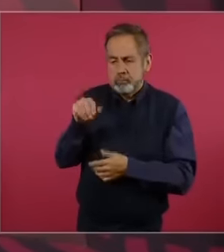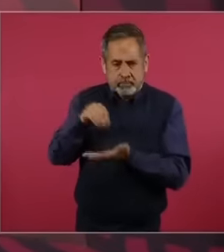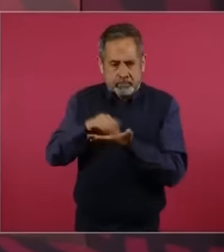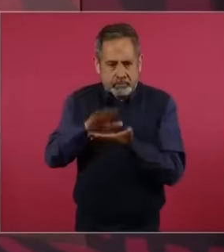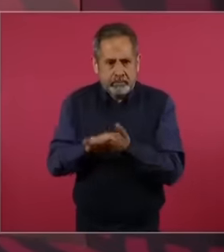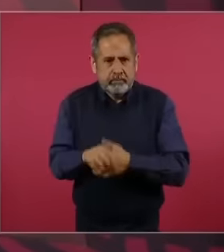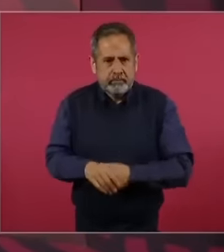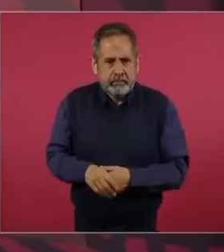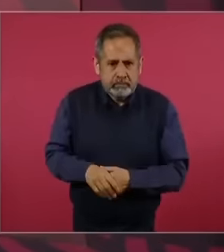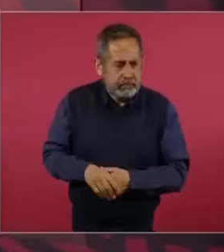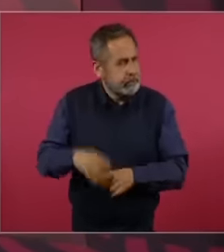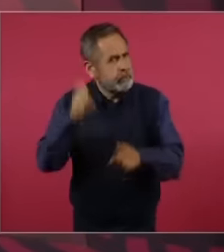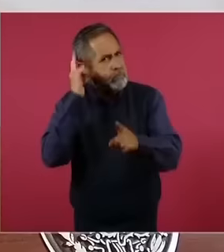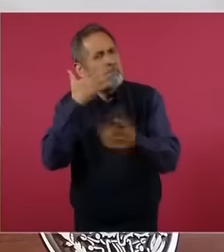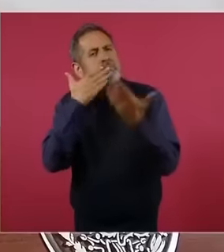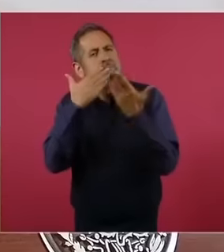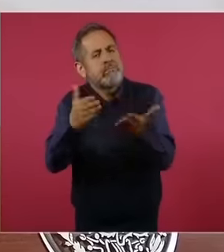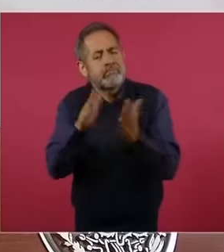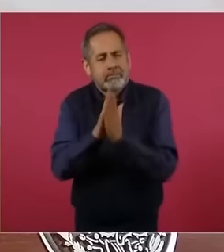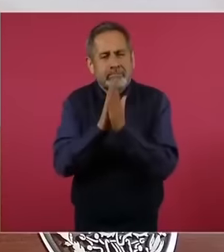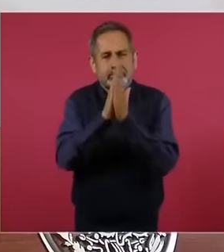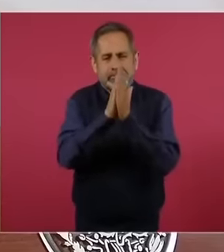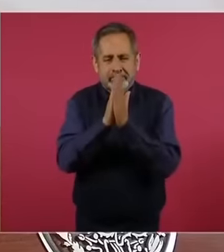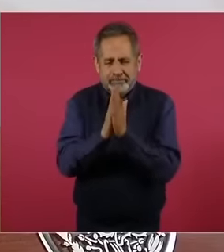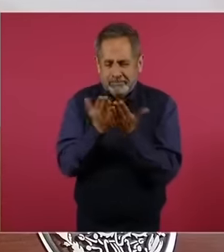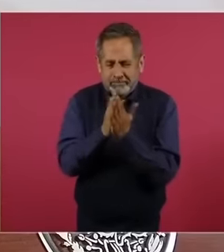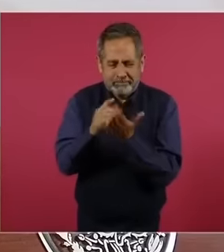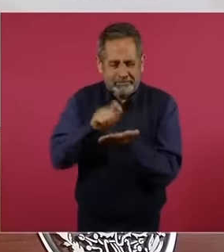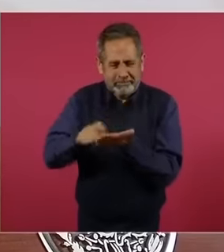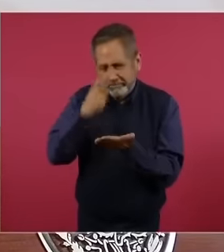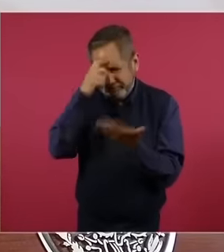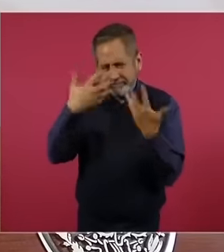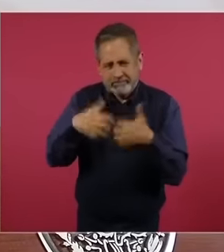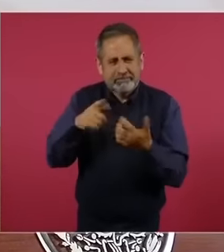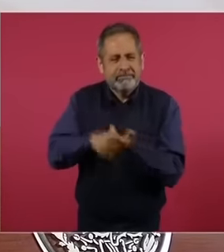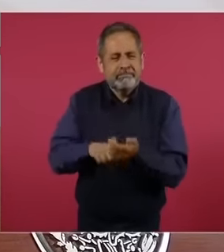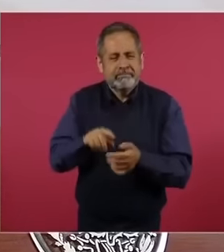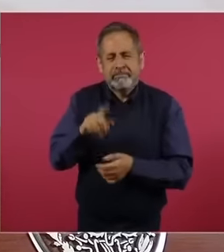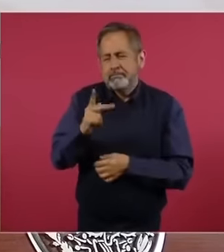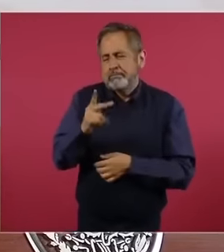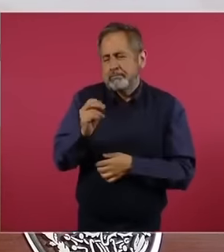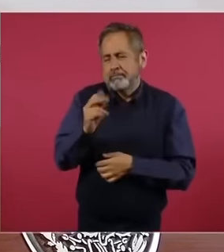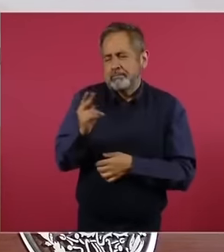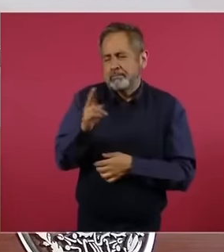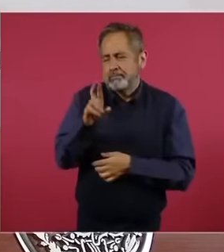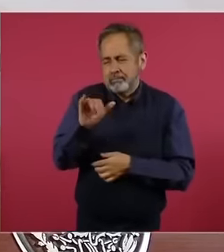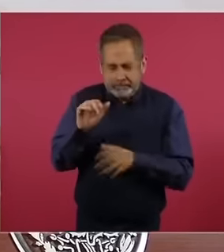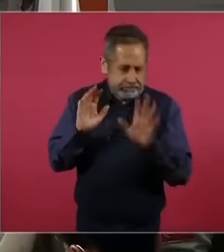the publishing house is doing very well at this time that's where